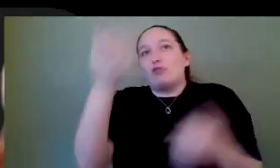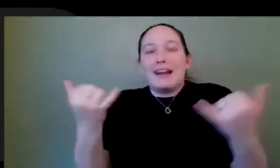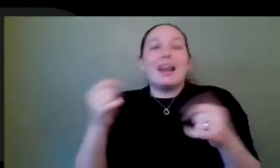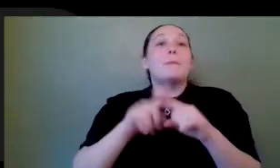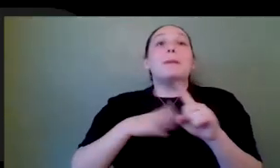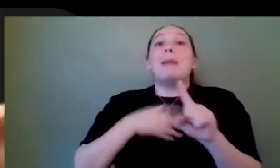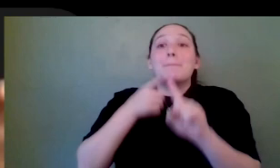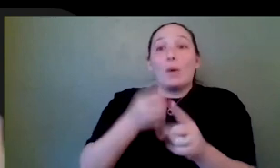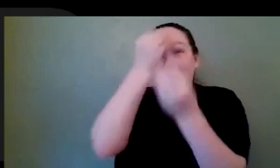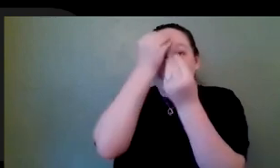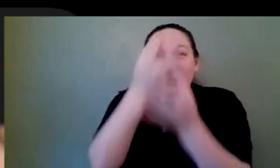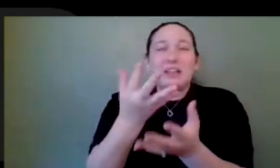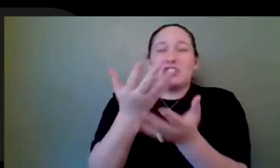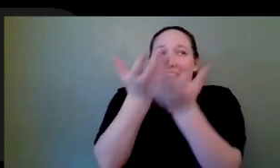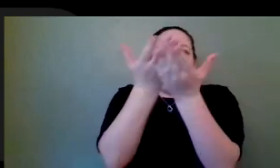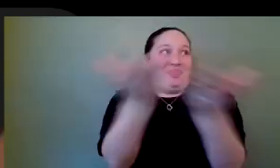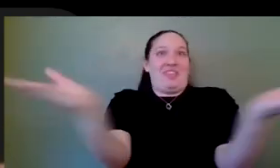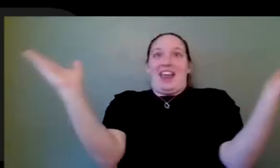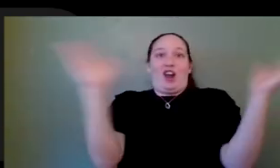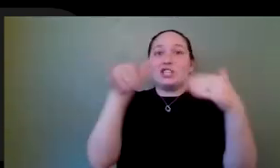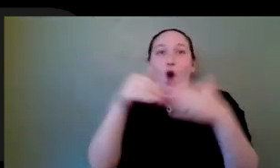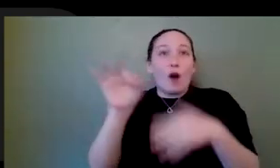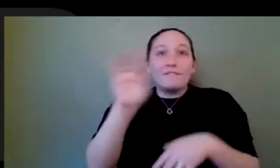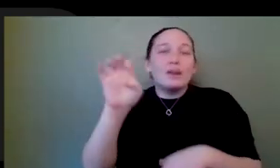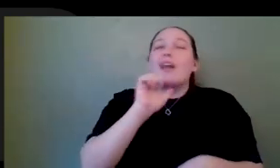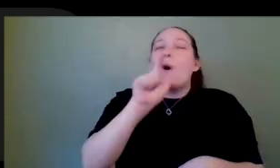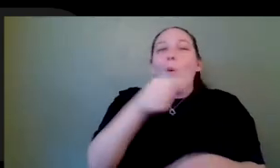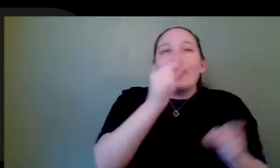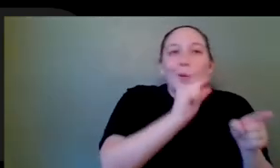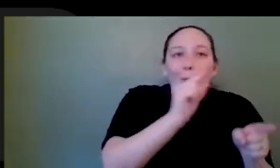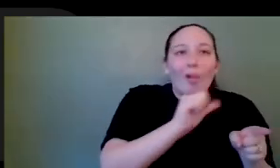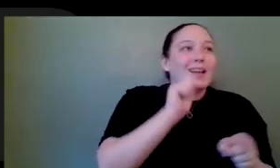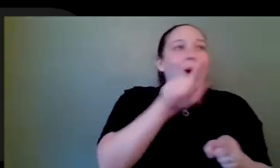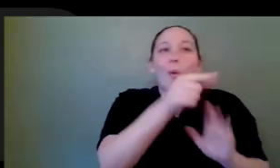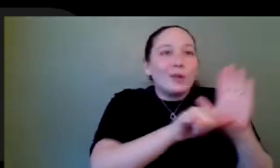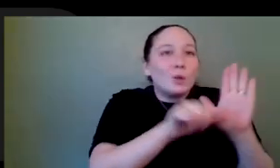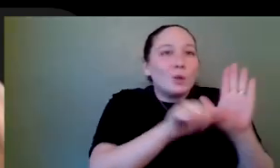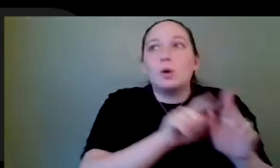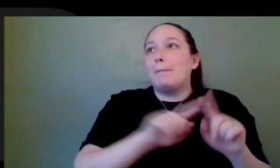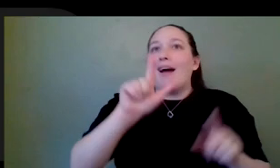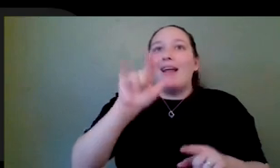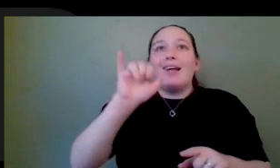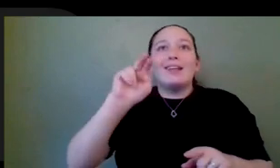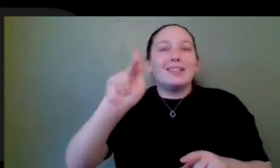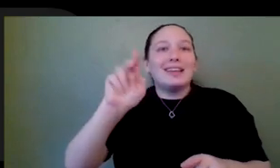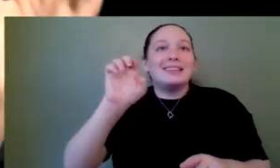readily available and it's free. Not just Google, not just YouTube, but meet up close LinkedIn. There are experts who are offering their